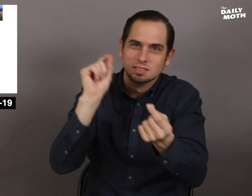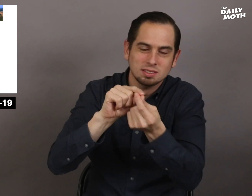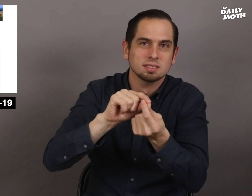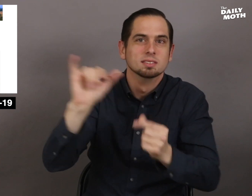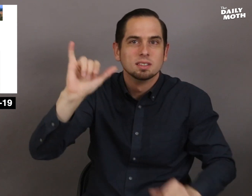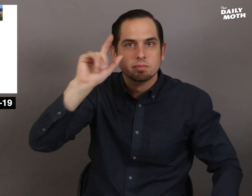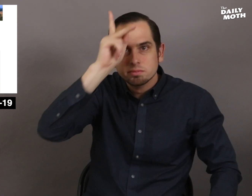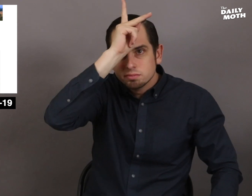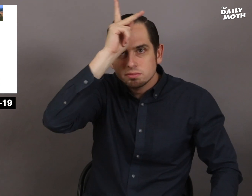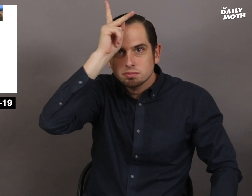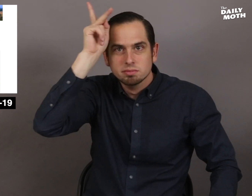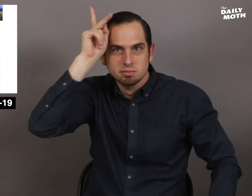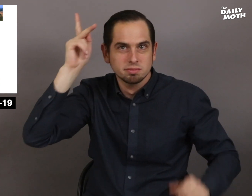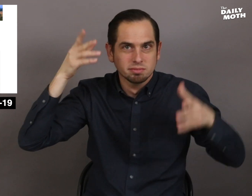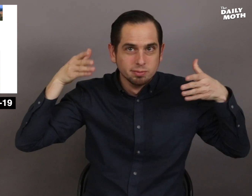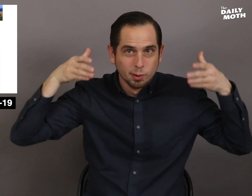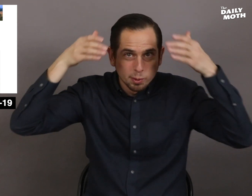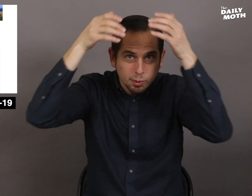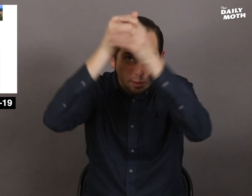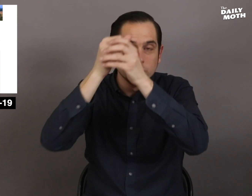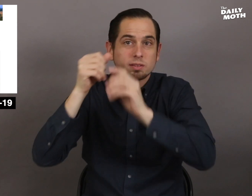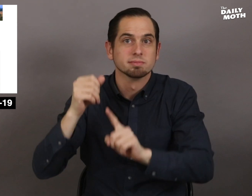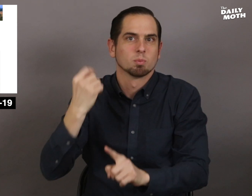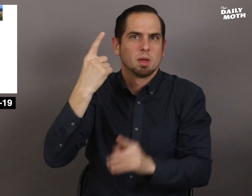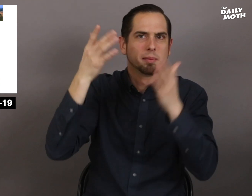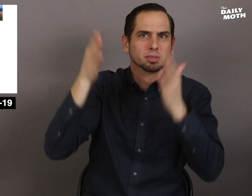that looked just like a Ku Klux Klan hood.